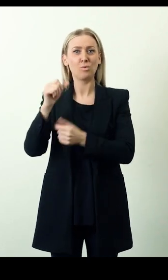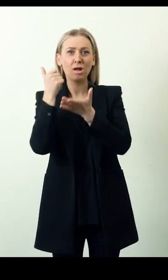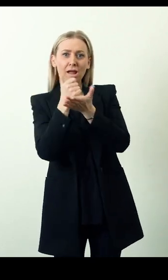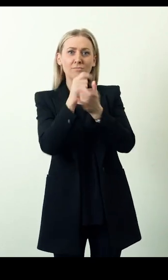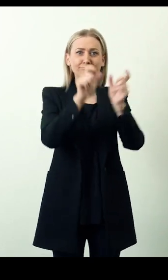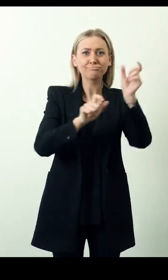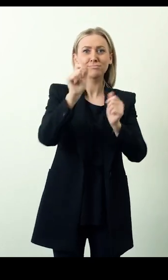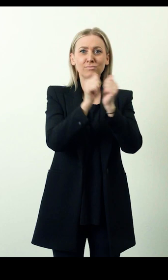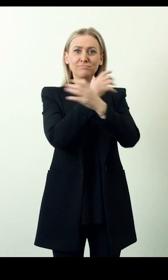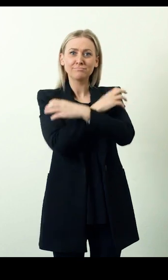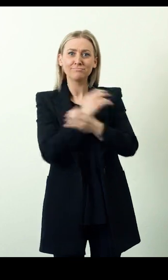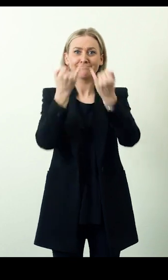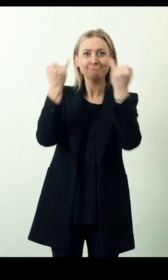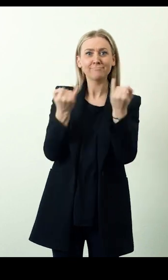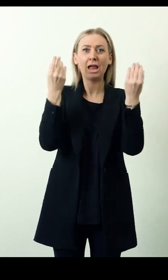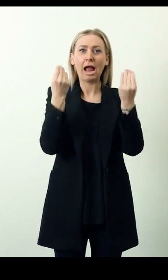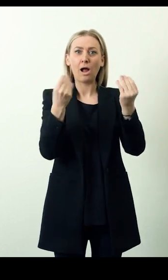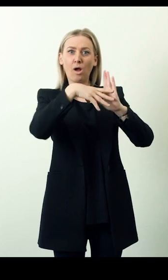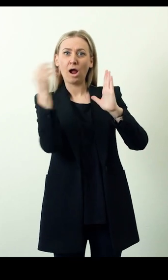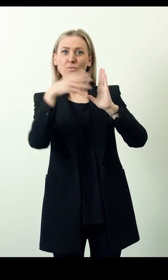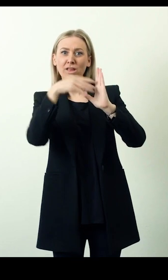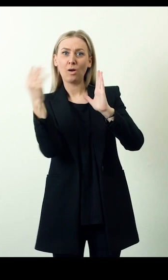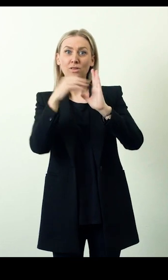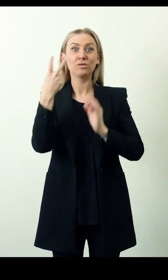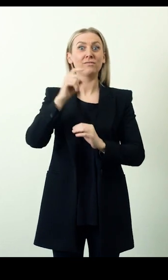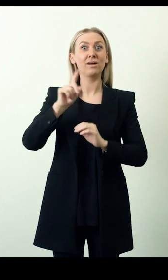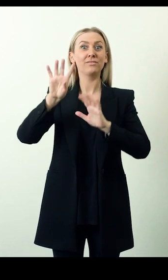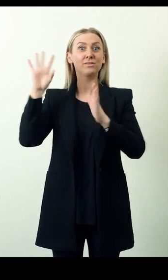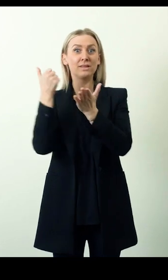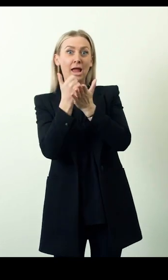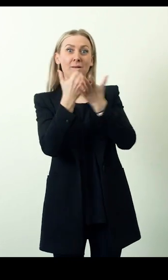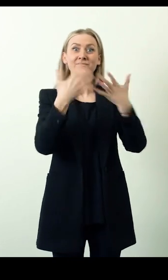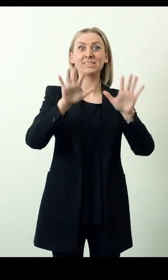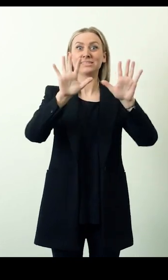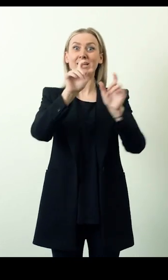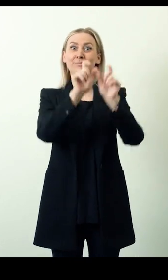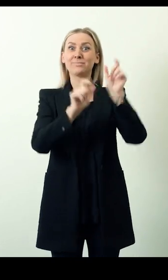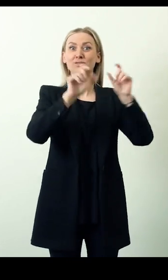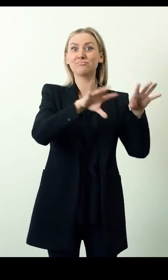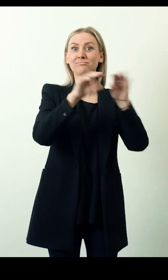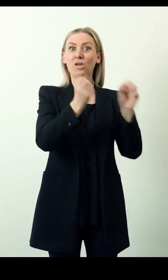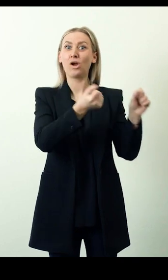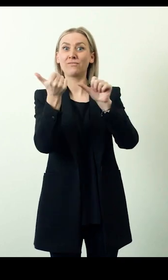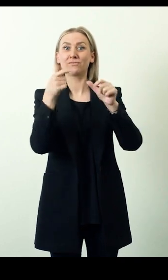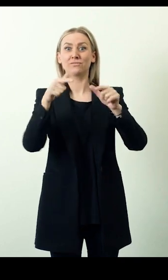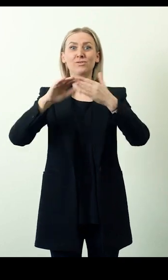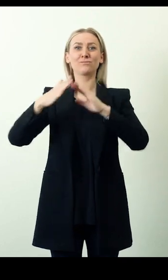that helps people with muscular dystrophy to leave institutions. Since 2019, it has helped ten people find a new life in the community.